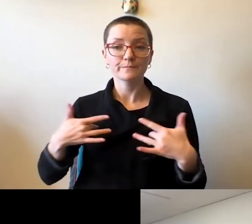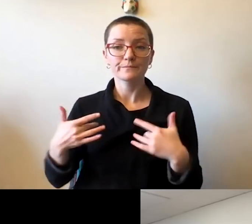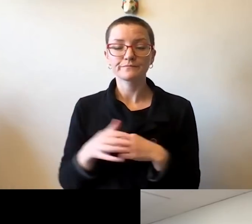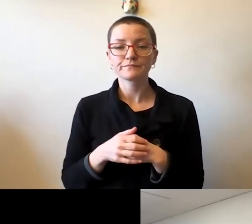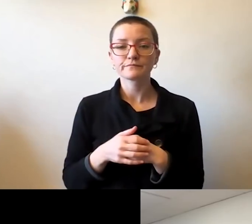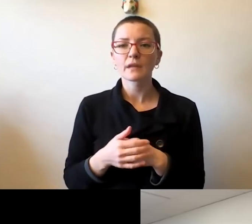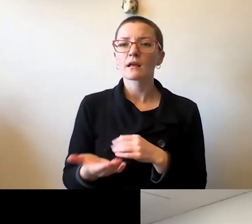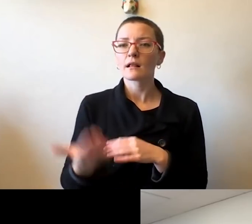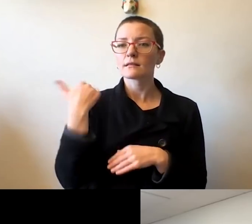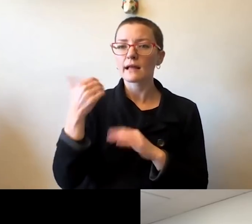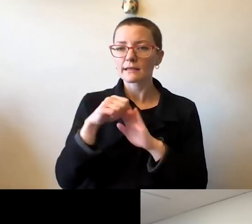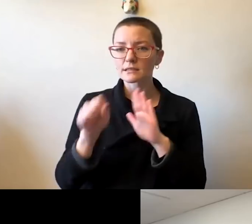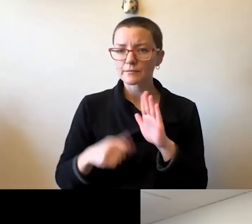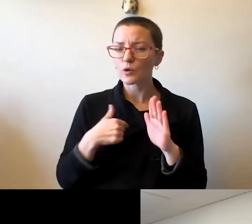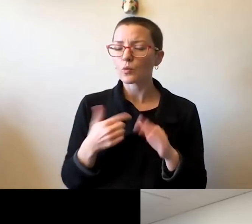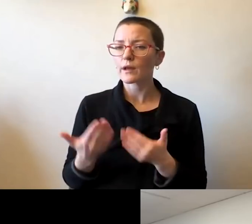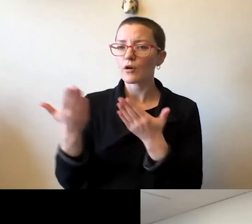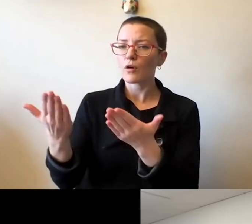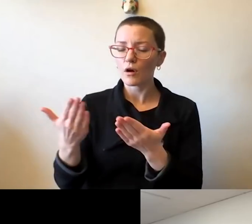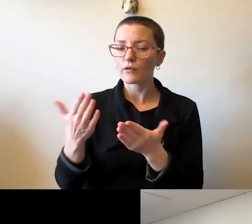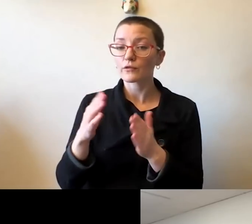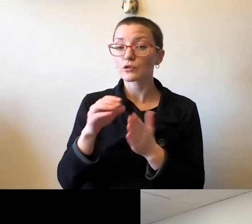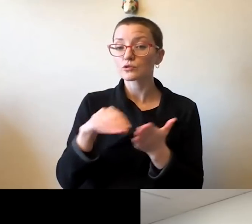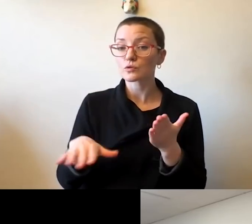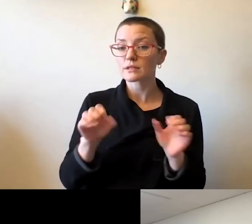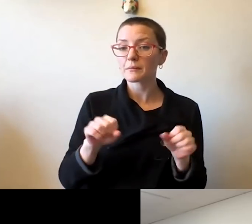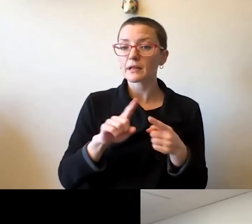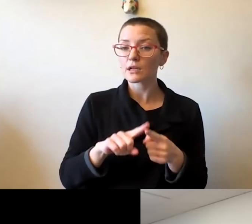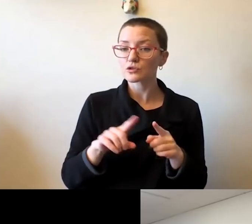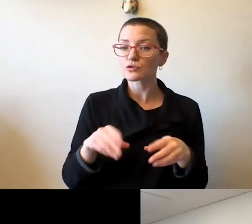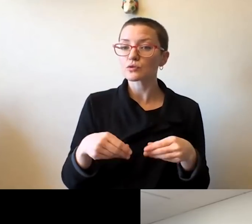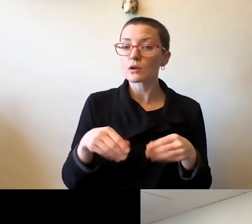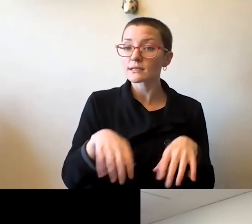to take courses for credit/no credit. Why is that option not available this semester?